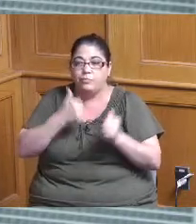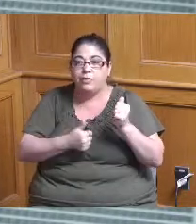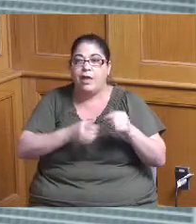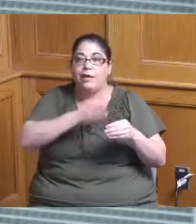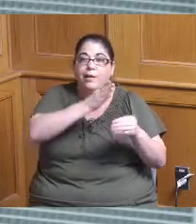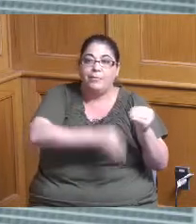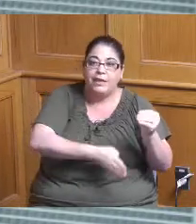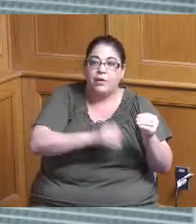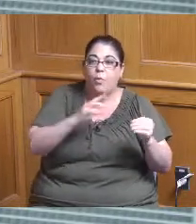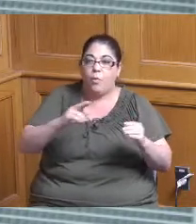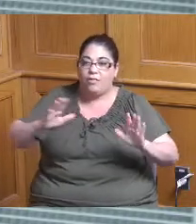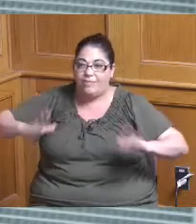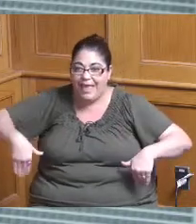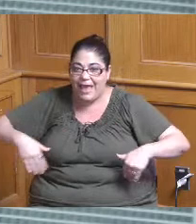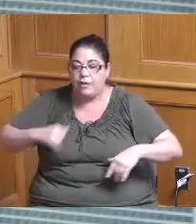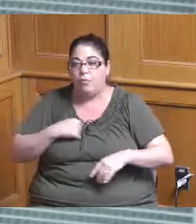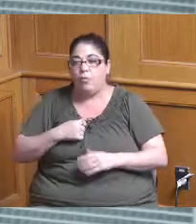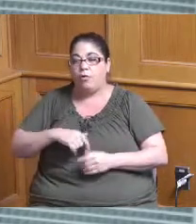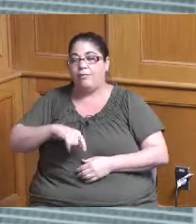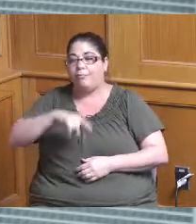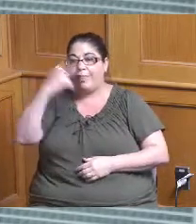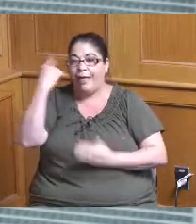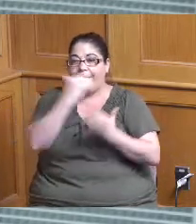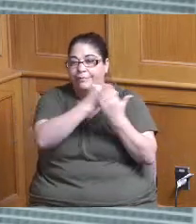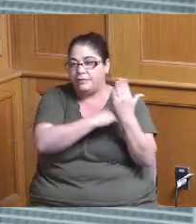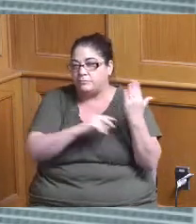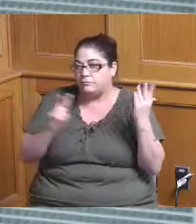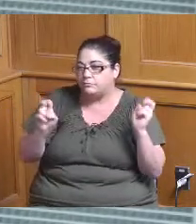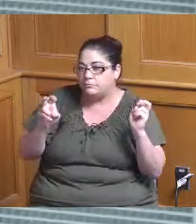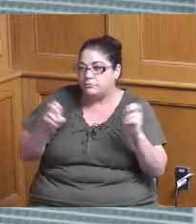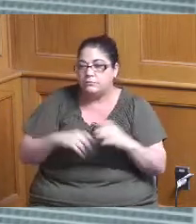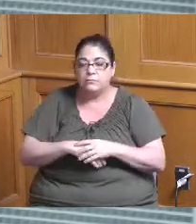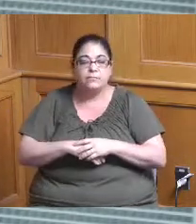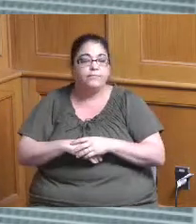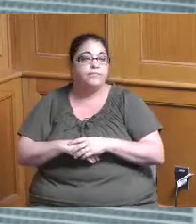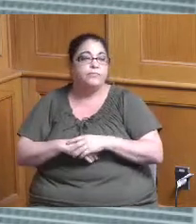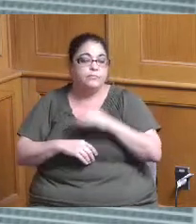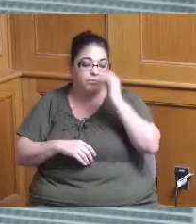late or whether they're still in progress and if there's negative float so right so those projects